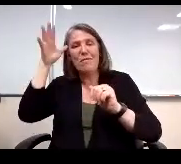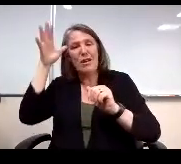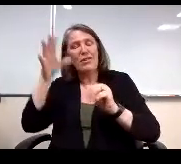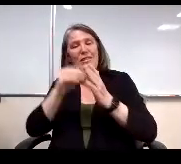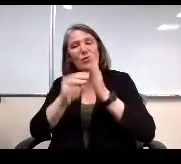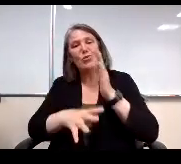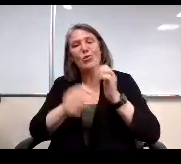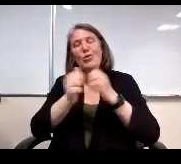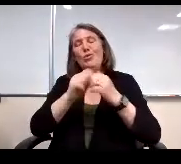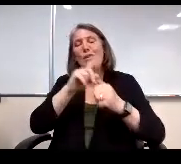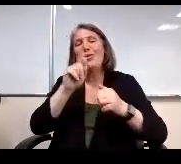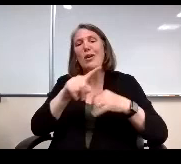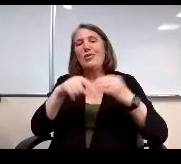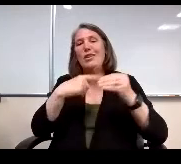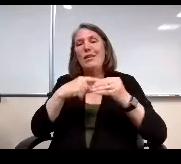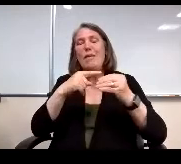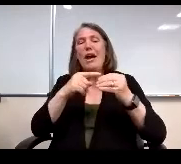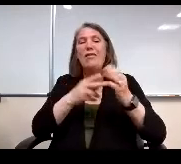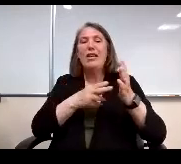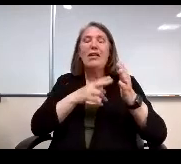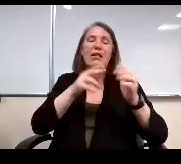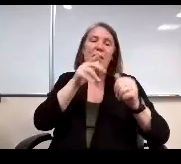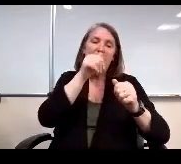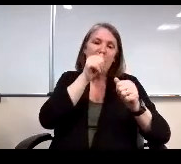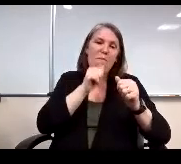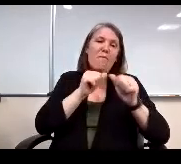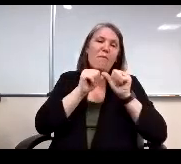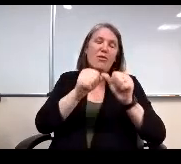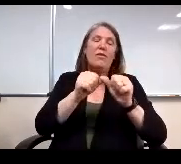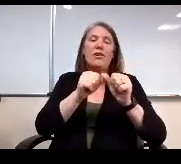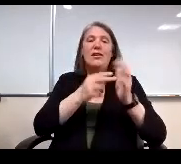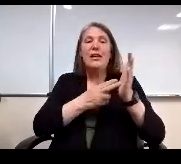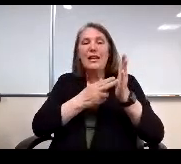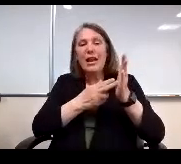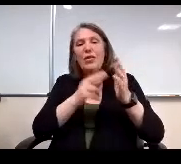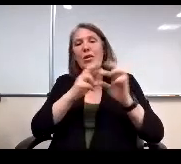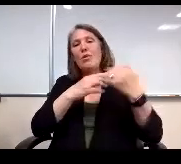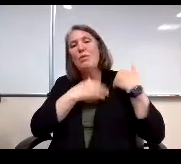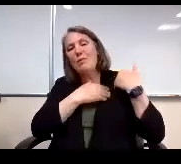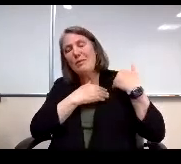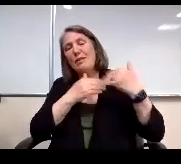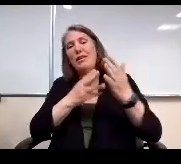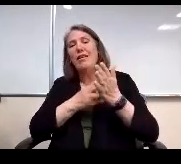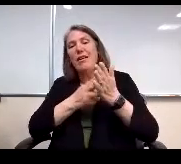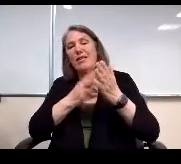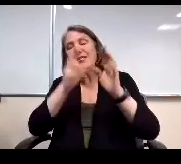with questions related to perseverance, integrity, integrity, responsibility, honesty, respect and excellence.